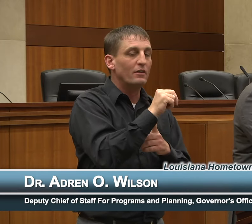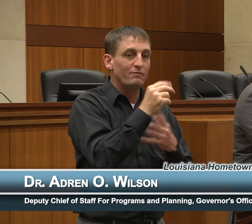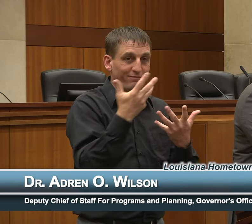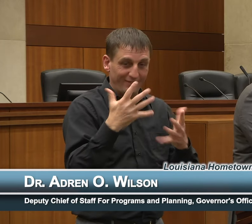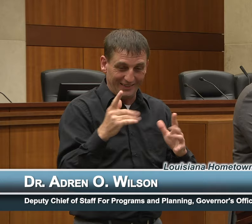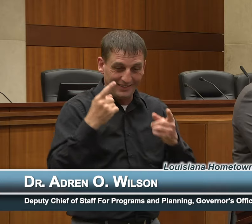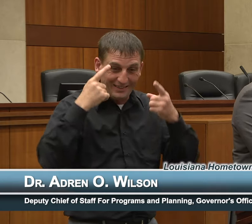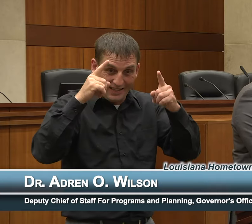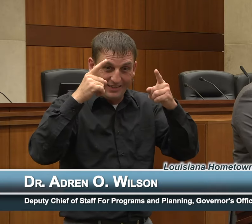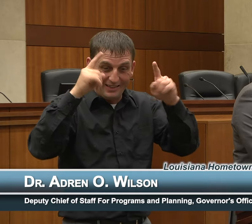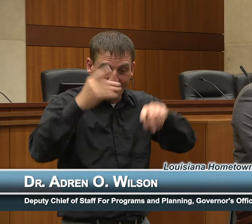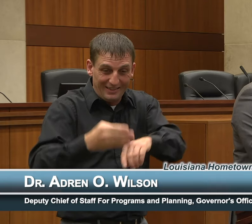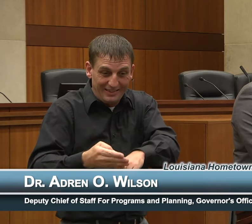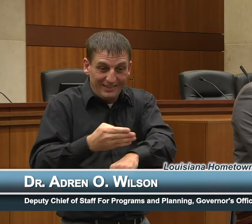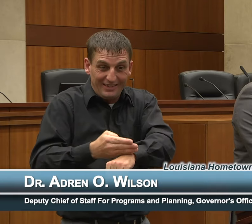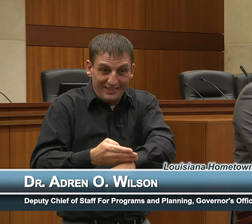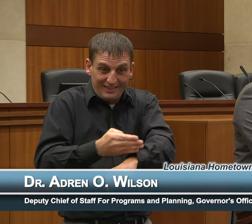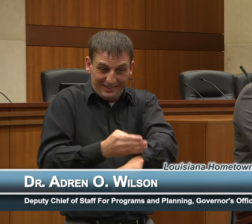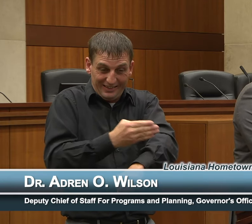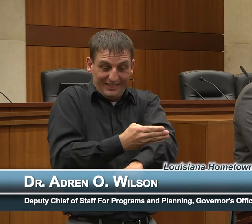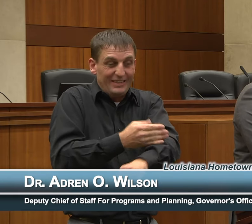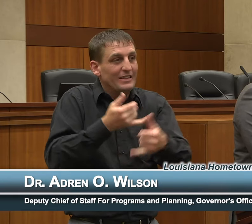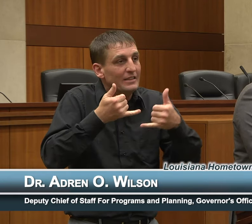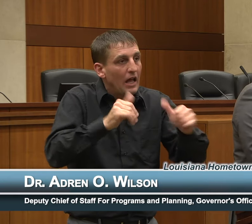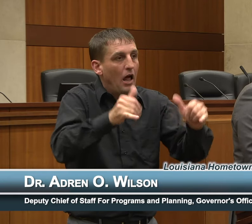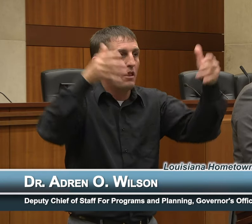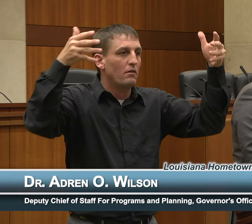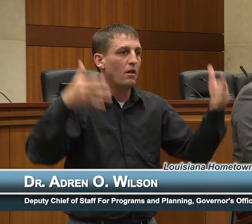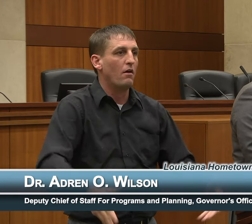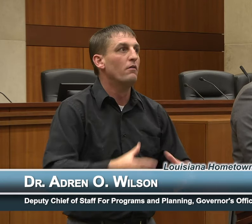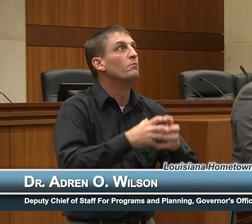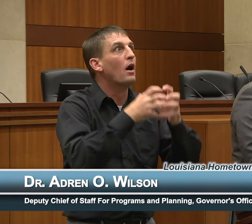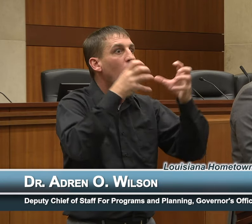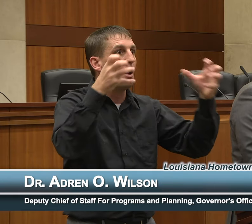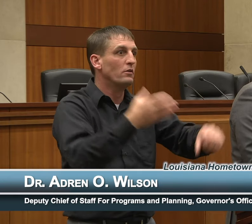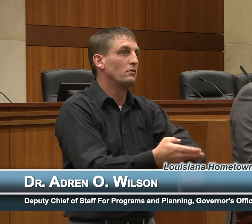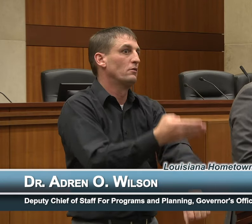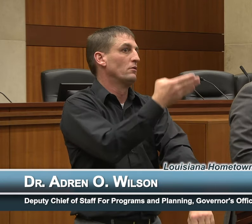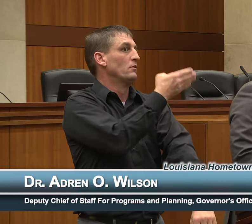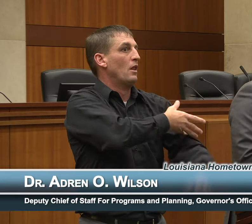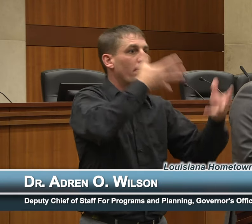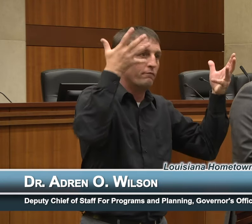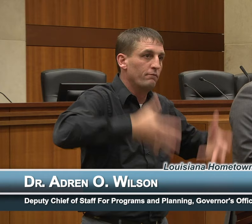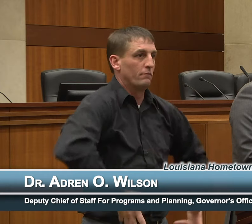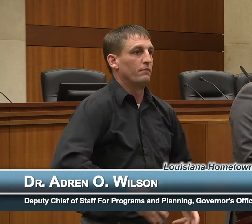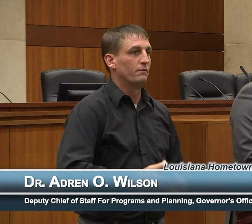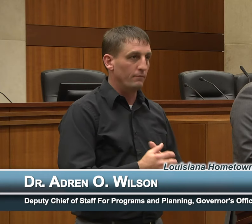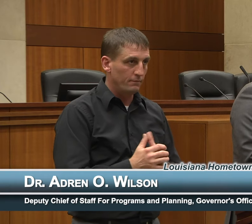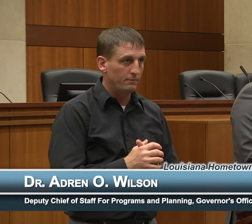have so much more work to do, so much more work to do!